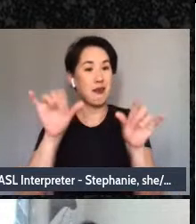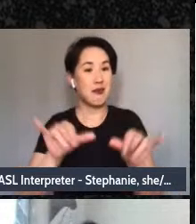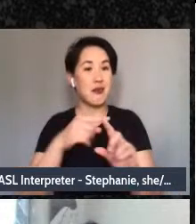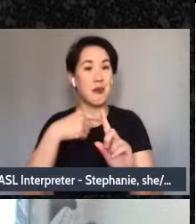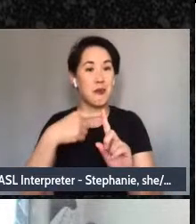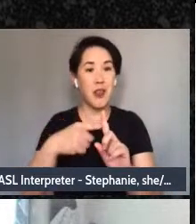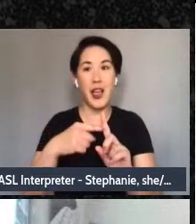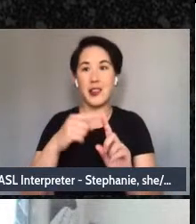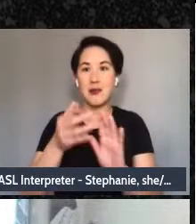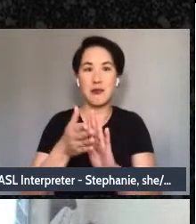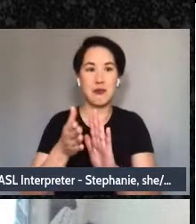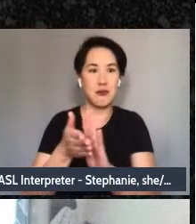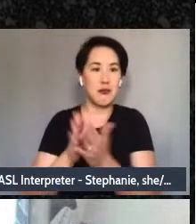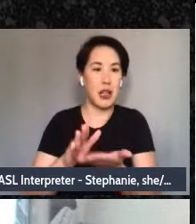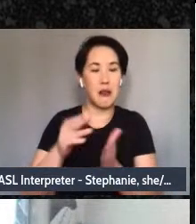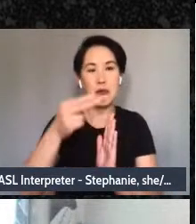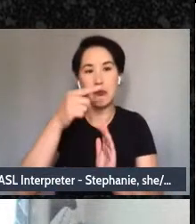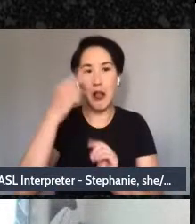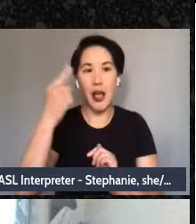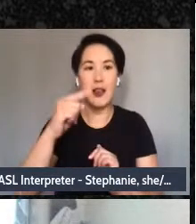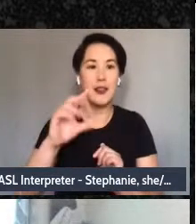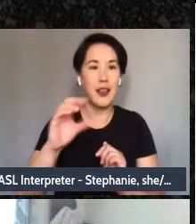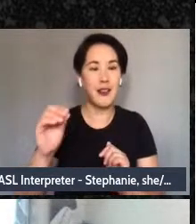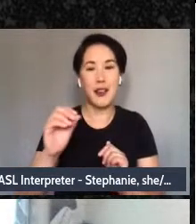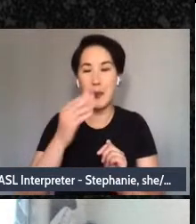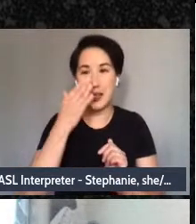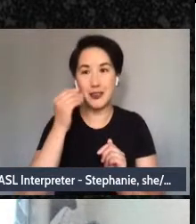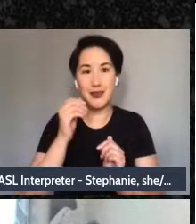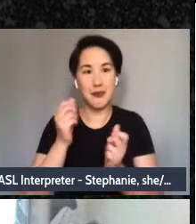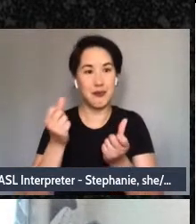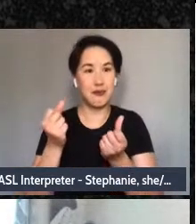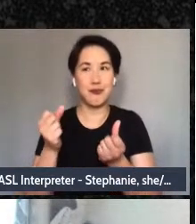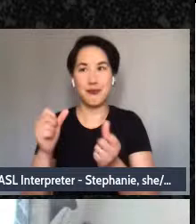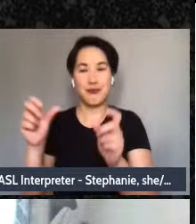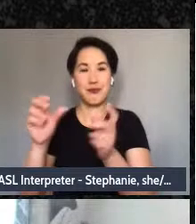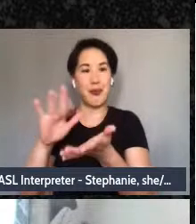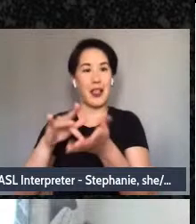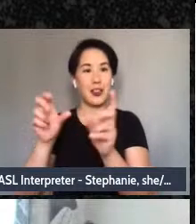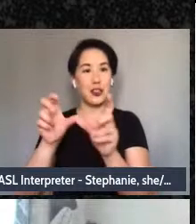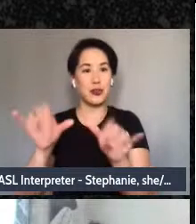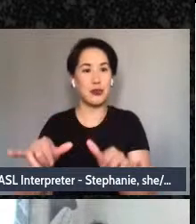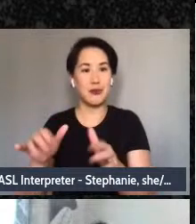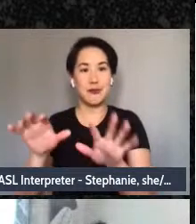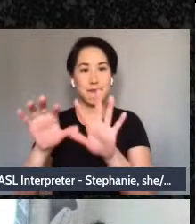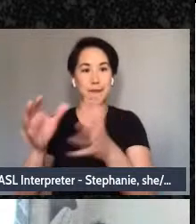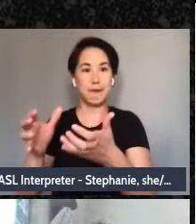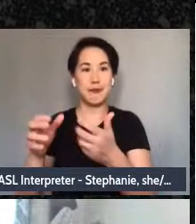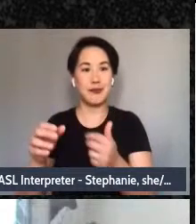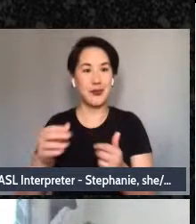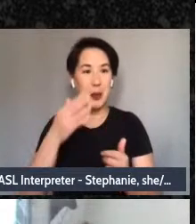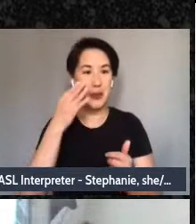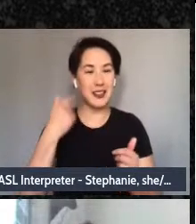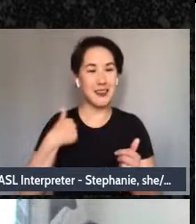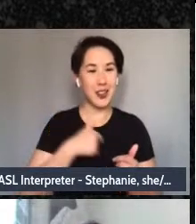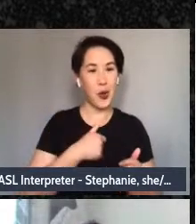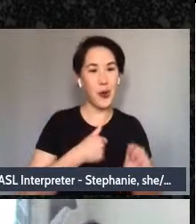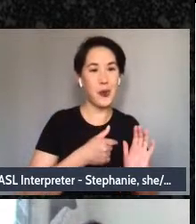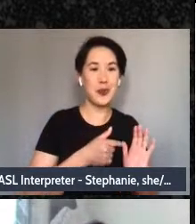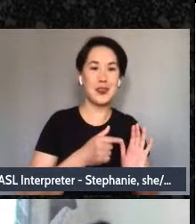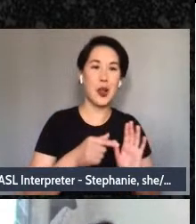not only not serving many of us those of us who are identify as crazy, or neurodivergent, or mad